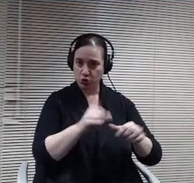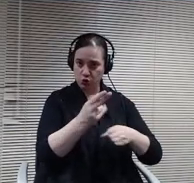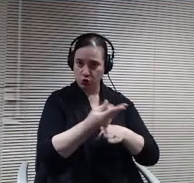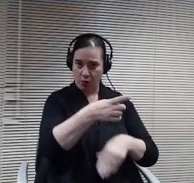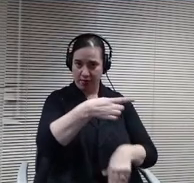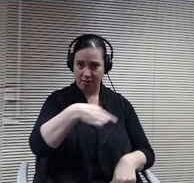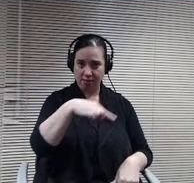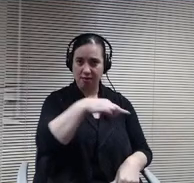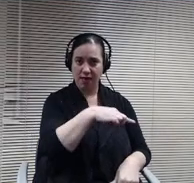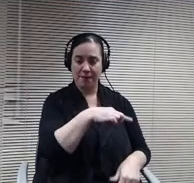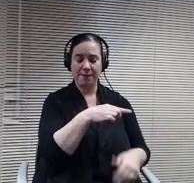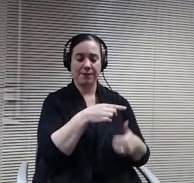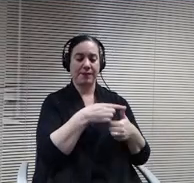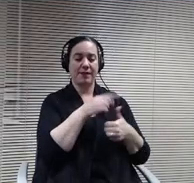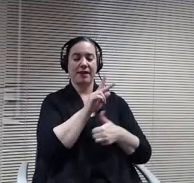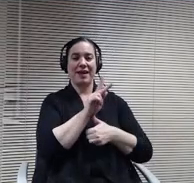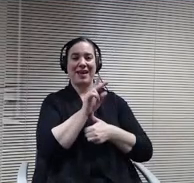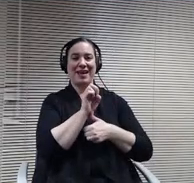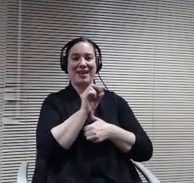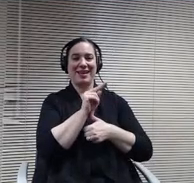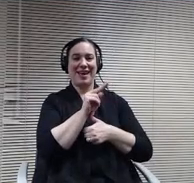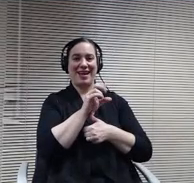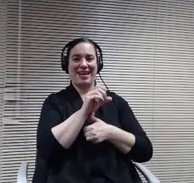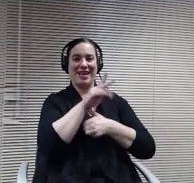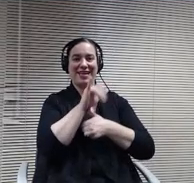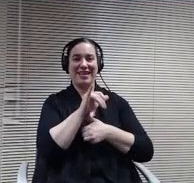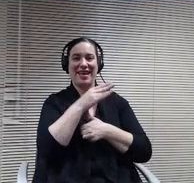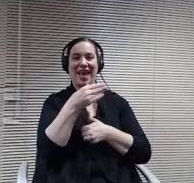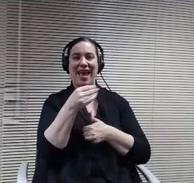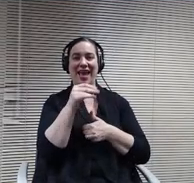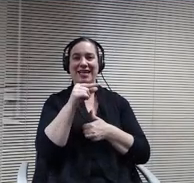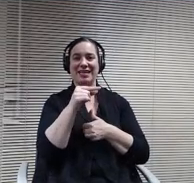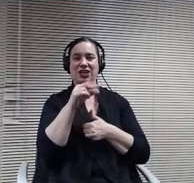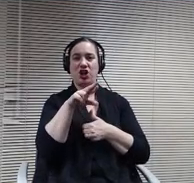They do a lot of arms, regular work, and variety of topics.